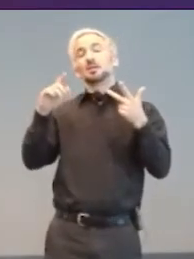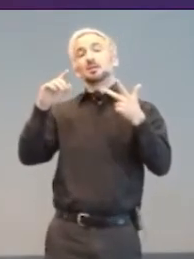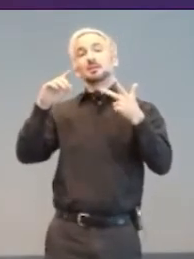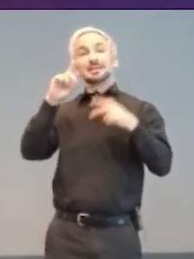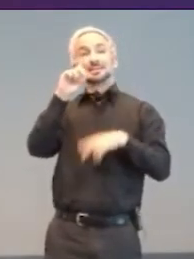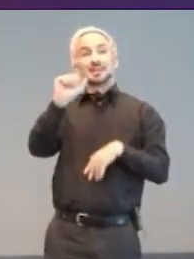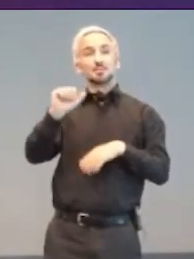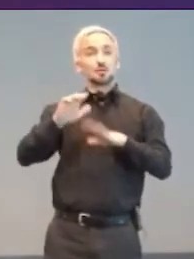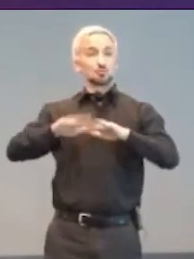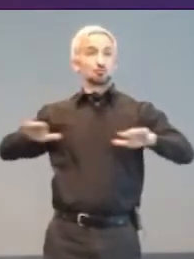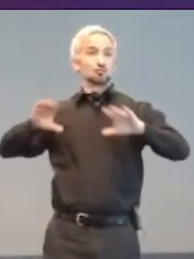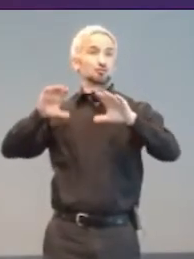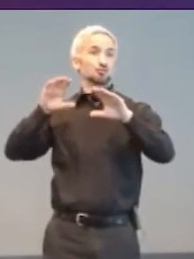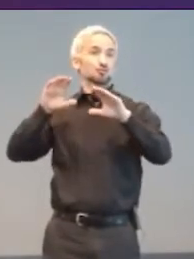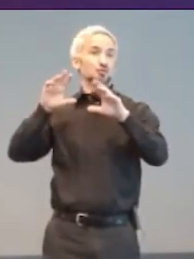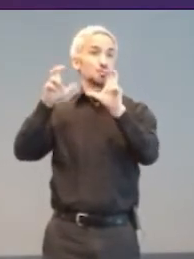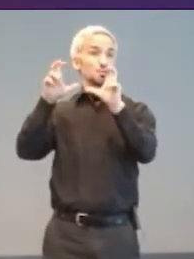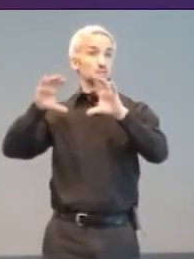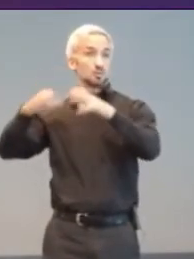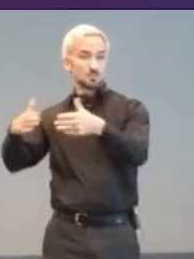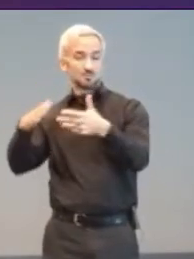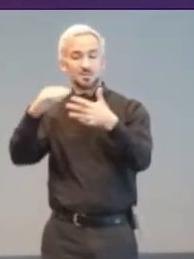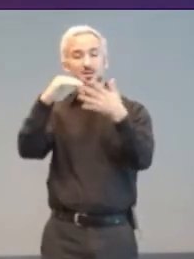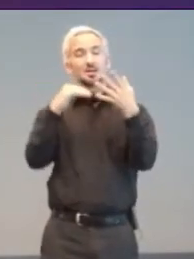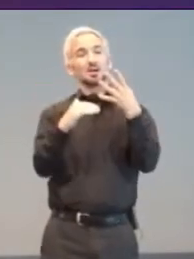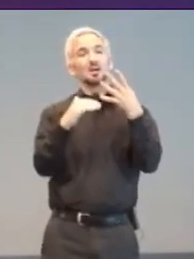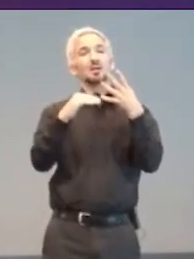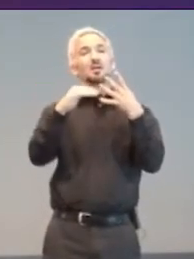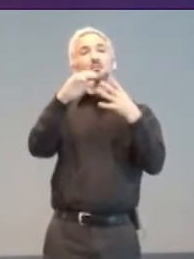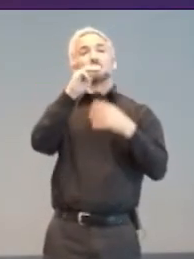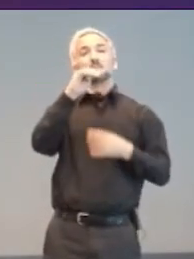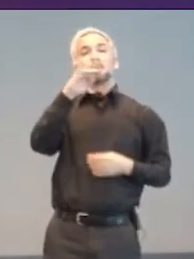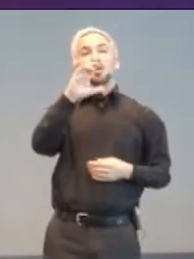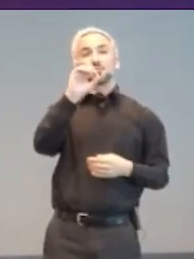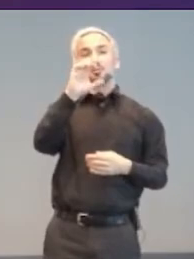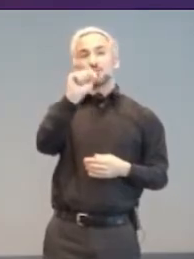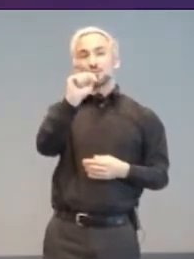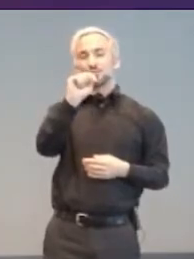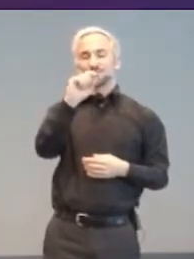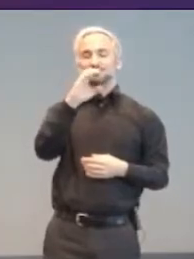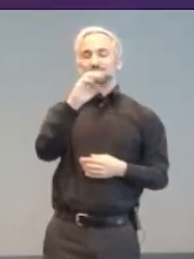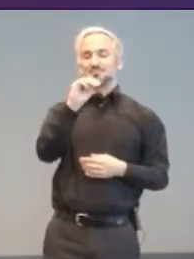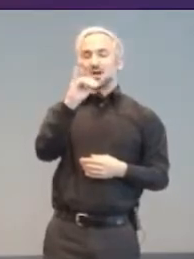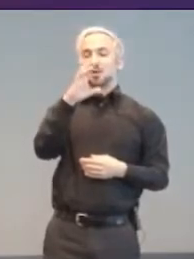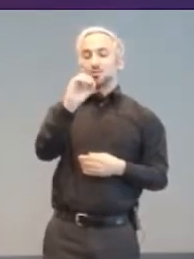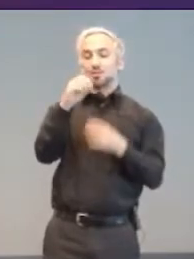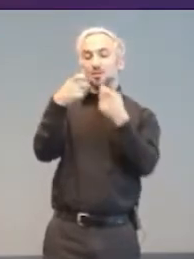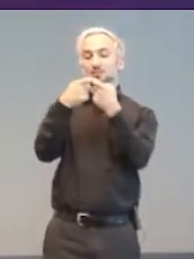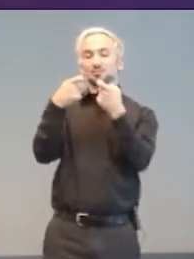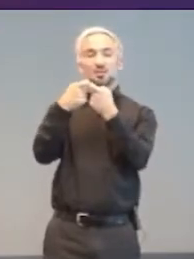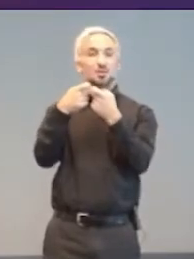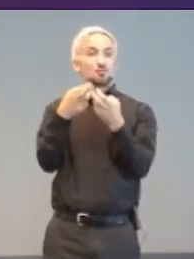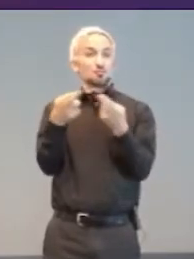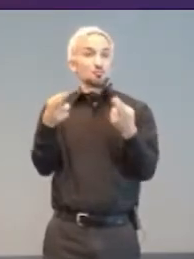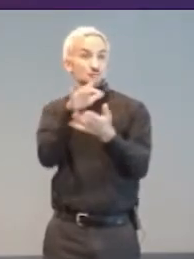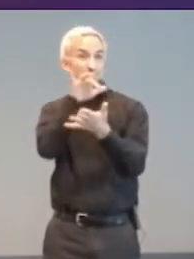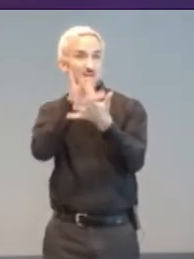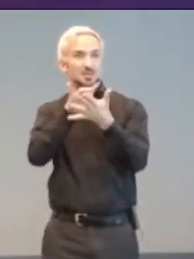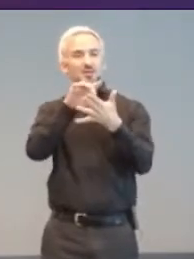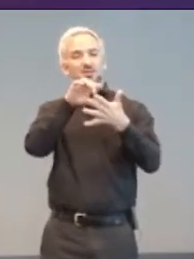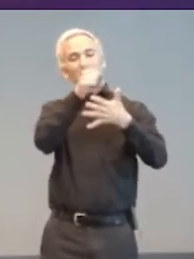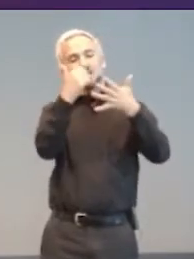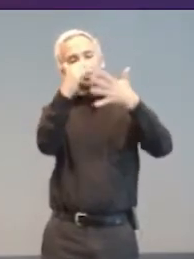SEMERCS Special Education Micro-Electronic Resource Centres and The Trace Center.